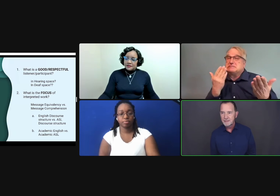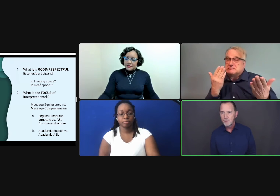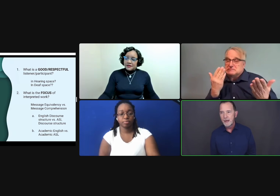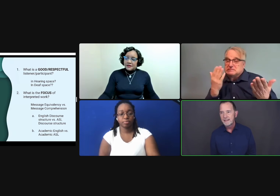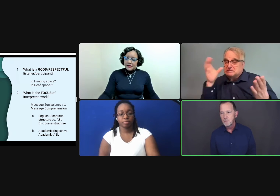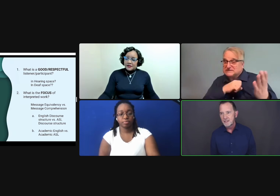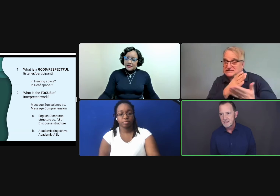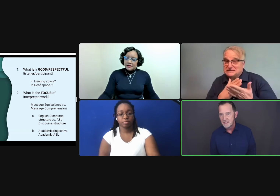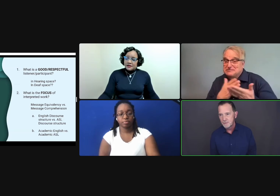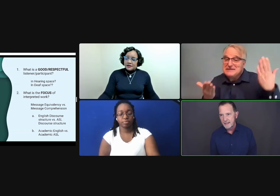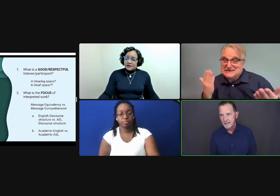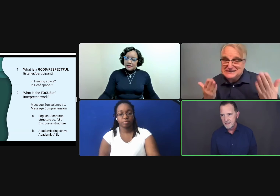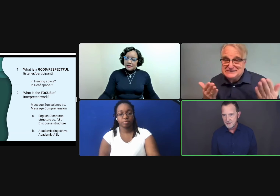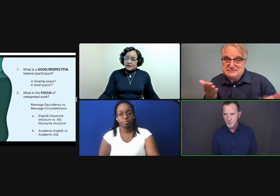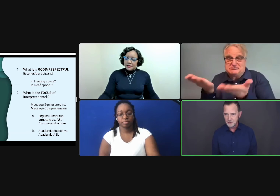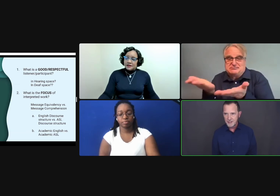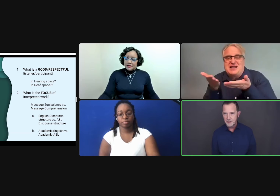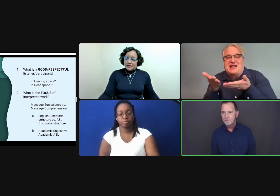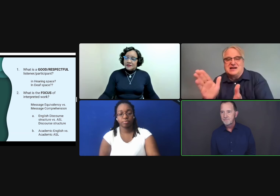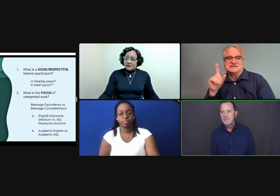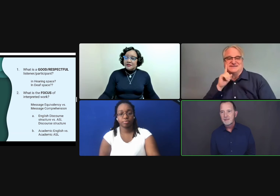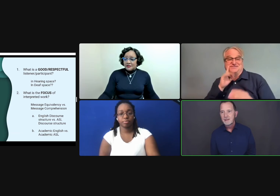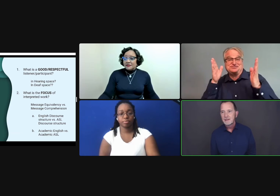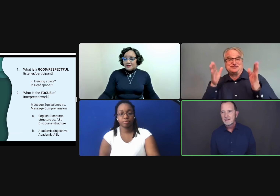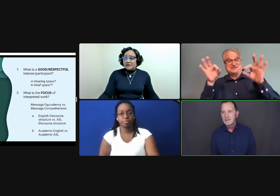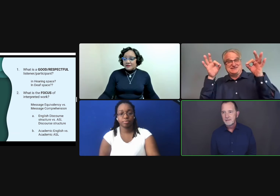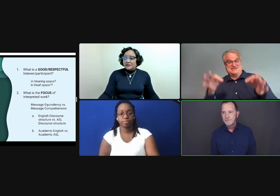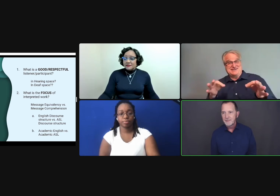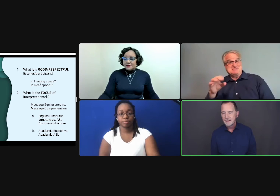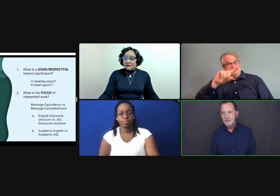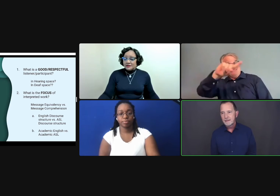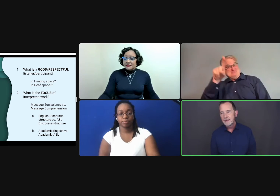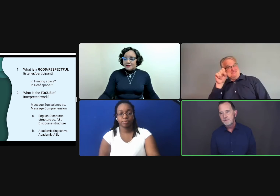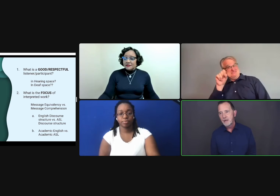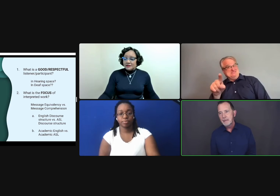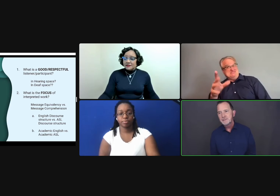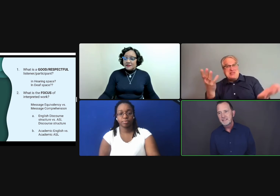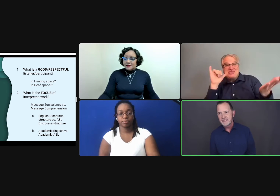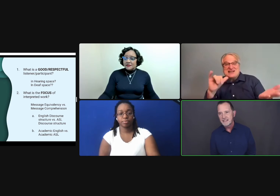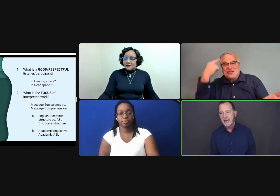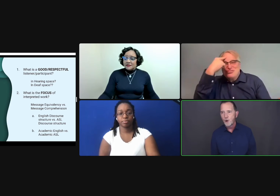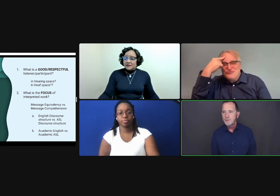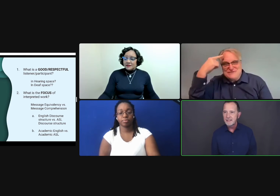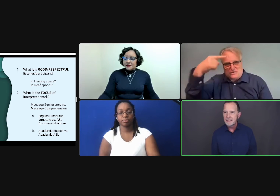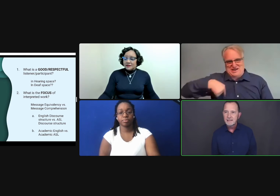in a way that is more consistent with ASL discourse structure? And if you're able to discuss that openly